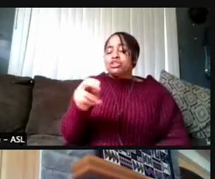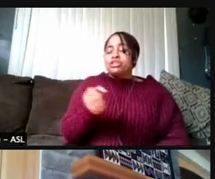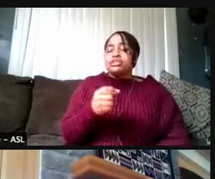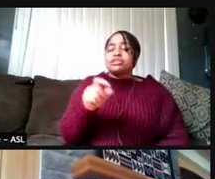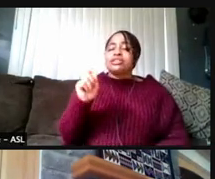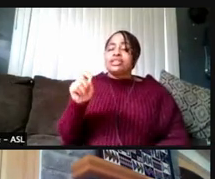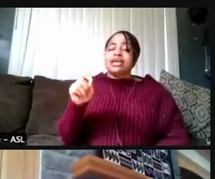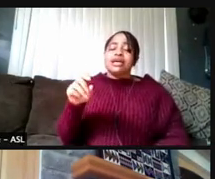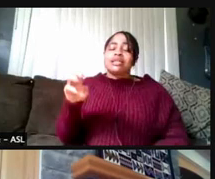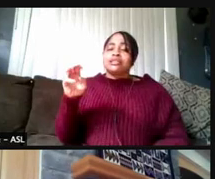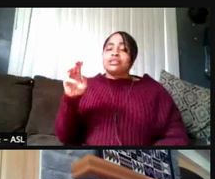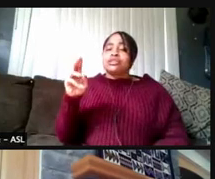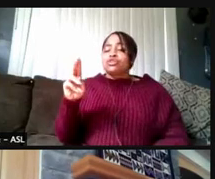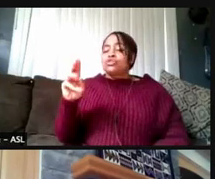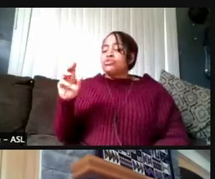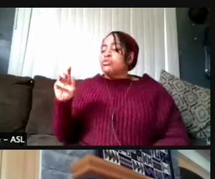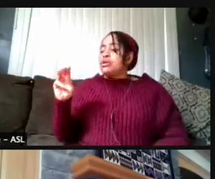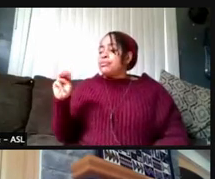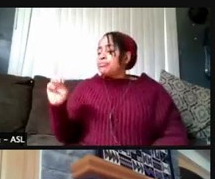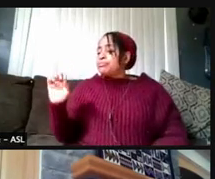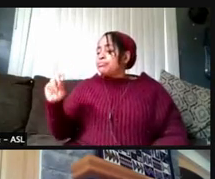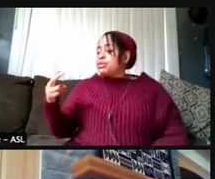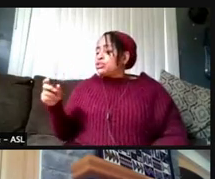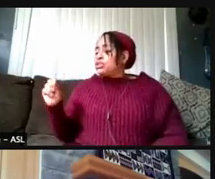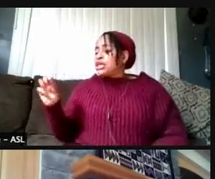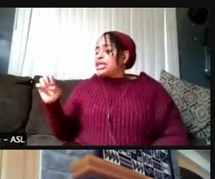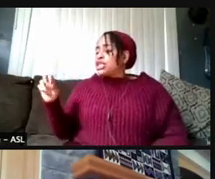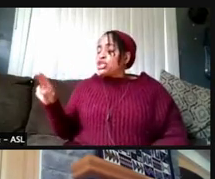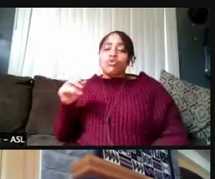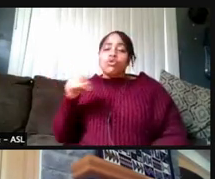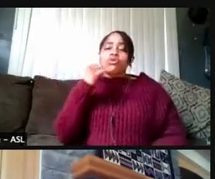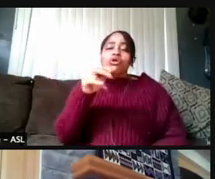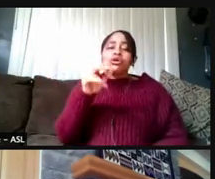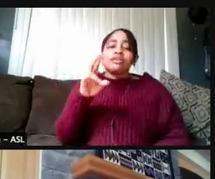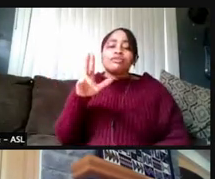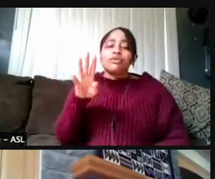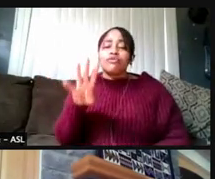Or if you call (734) 764-7433, you can also get information